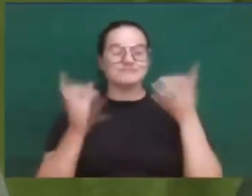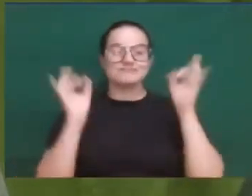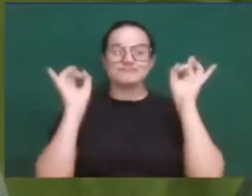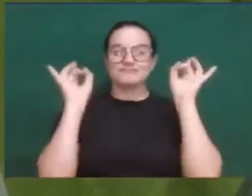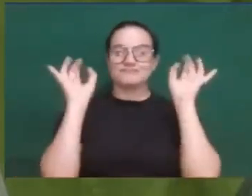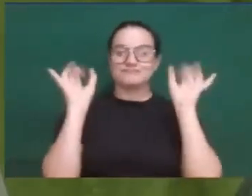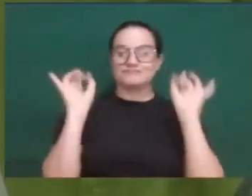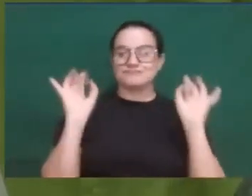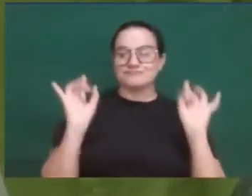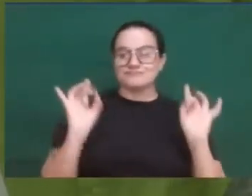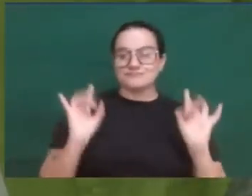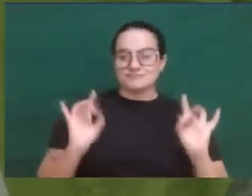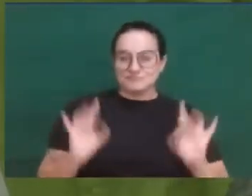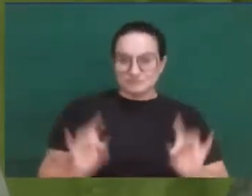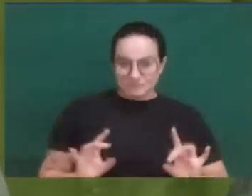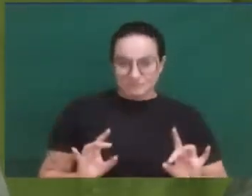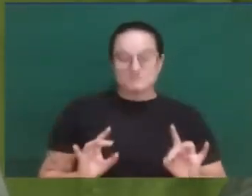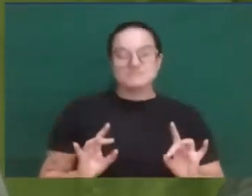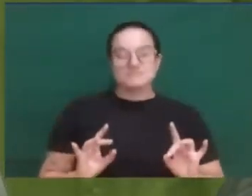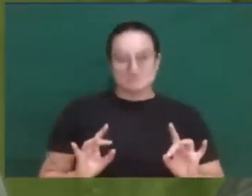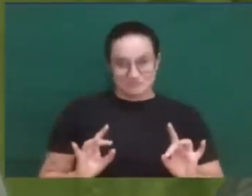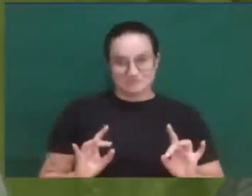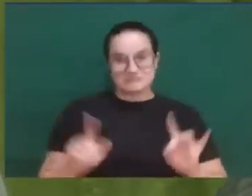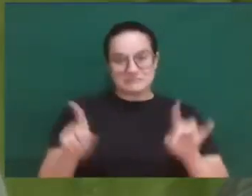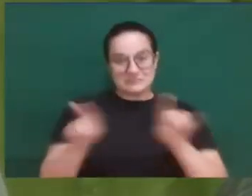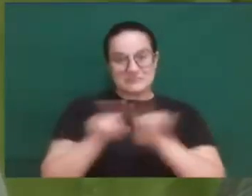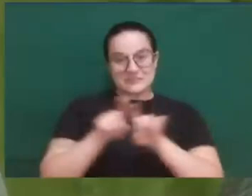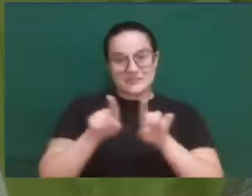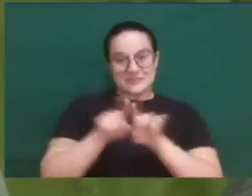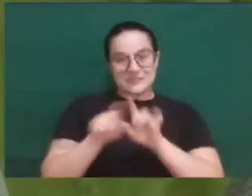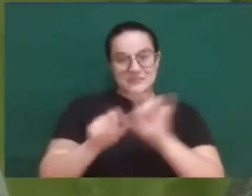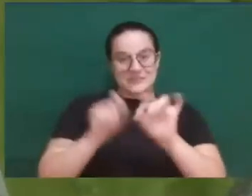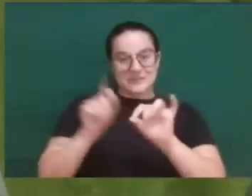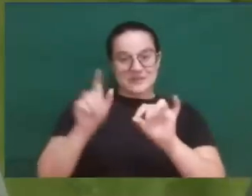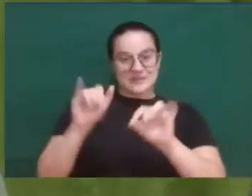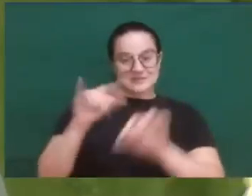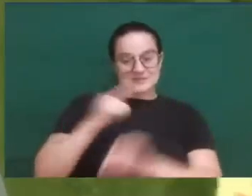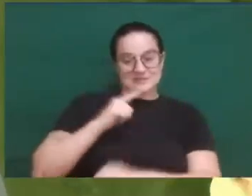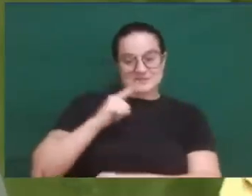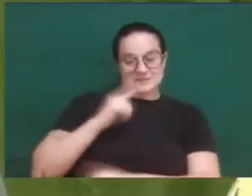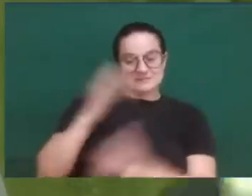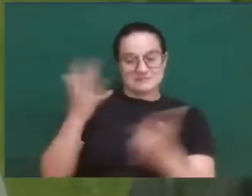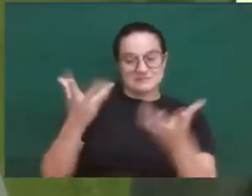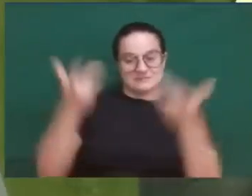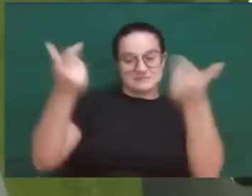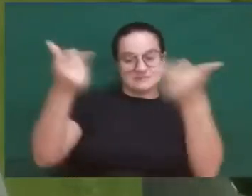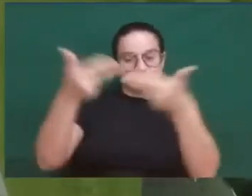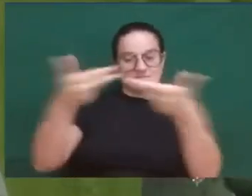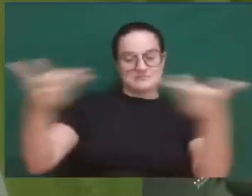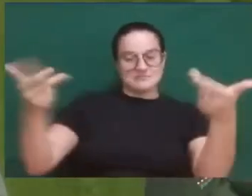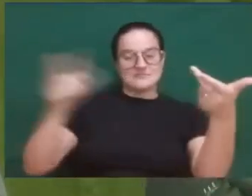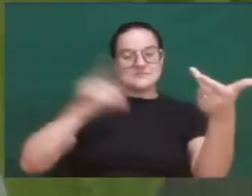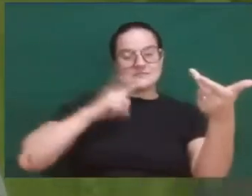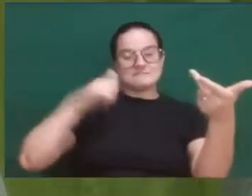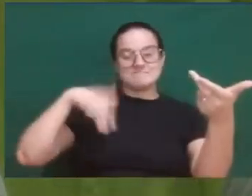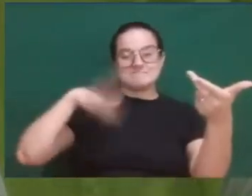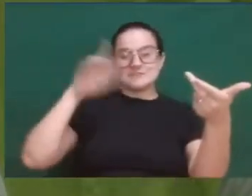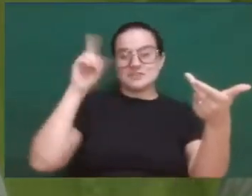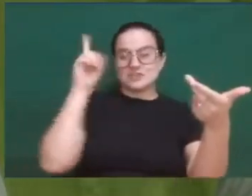And the other: Humanity, which is a wall, which hinders, which denies, which creates problems, which generates.